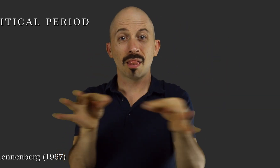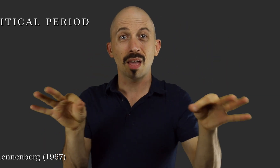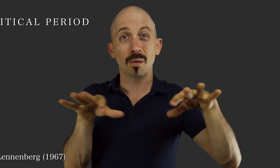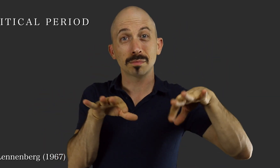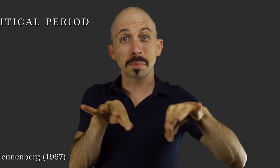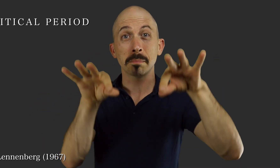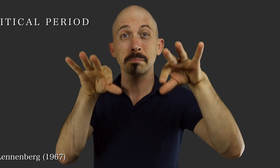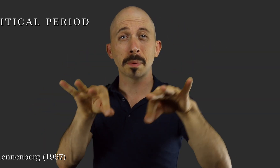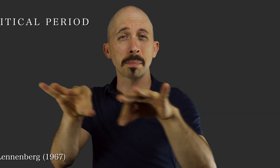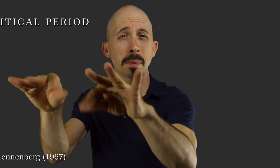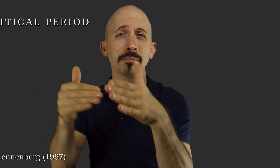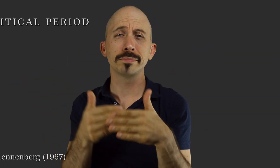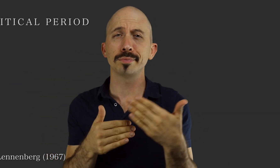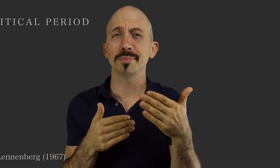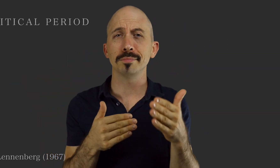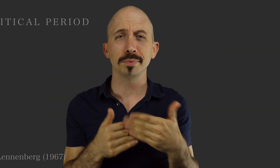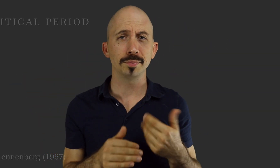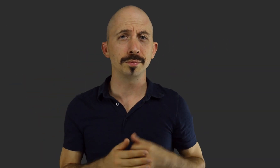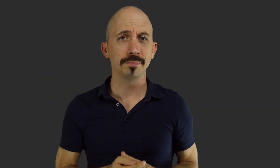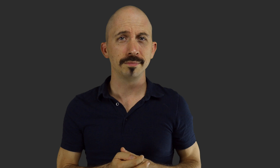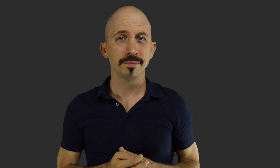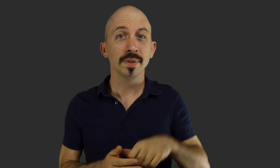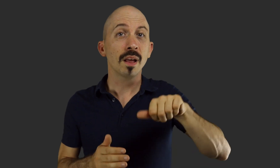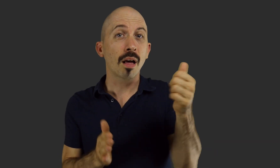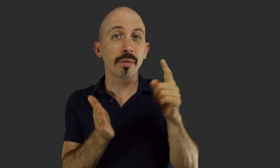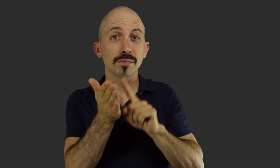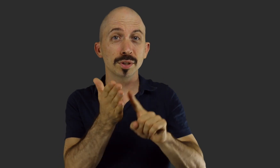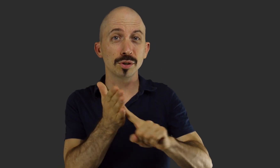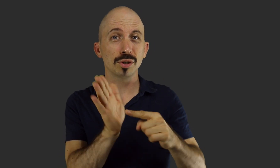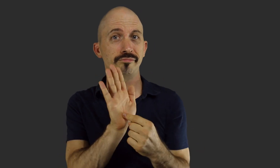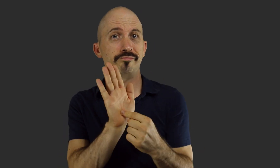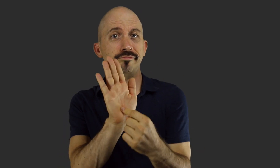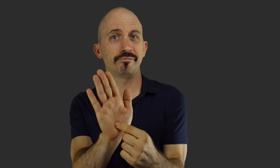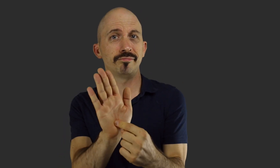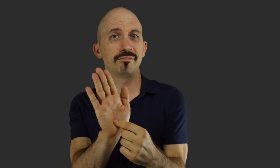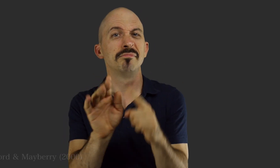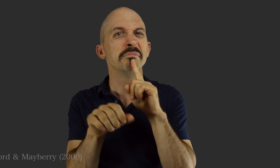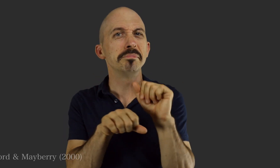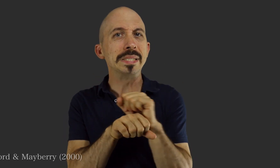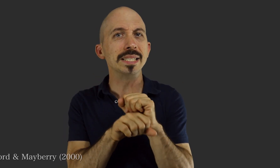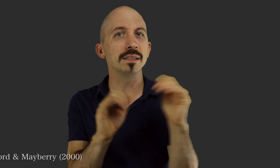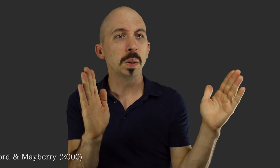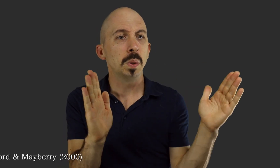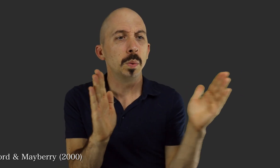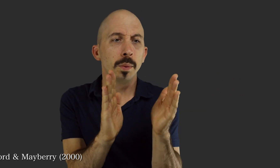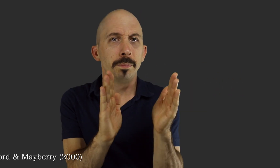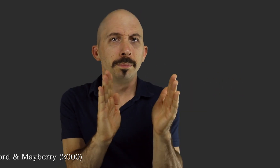This makes it easy for language to be acquired relatively easy. Other research shows this initial period is shorter,